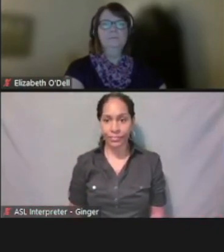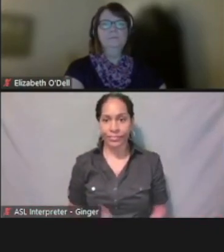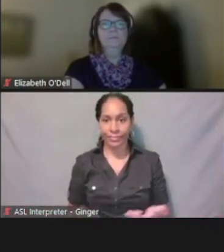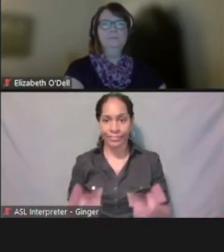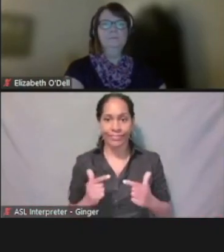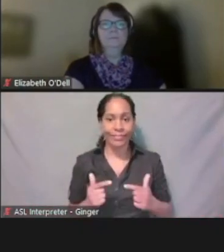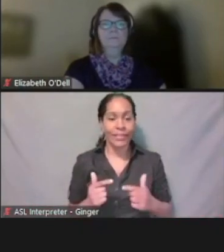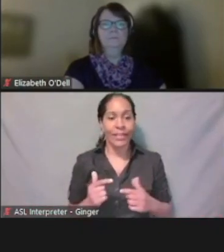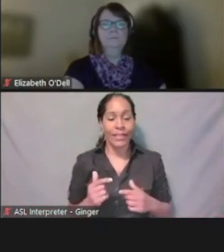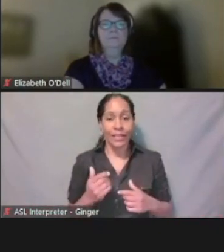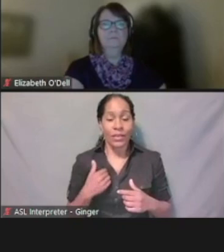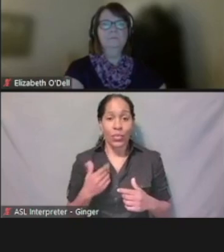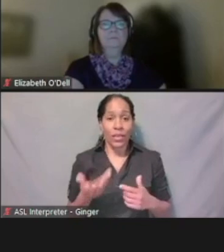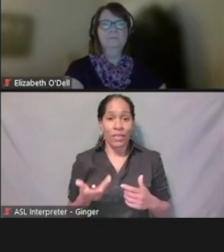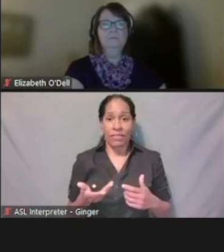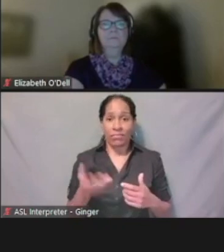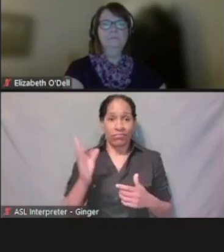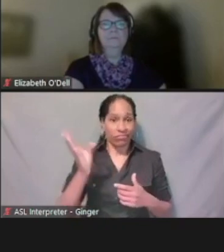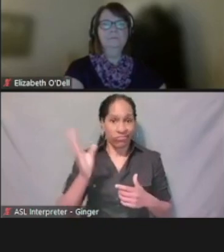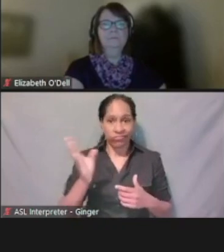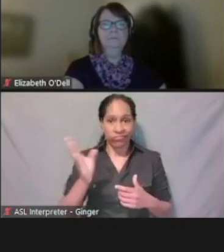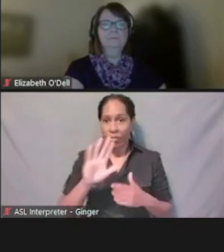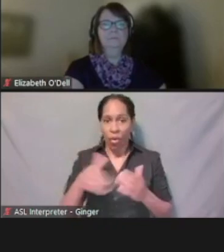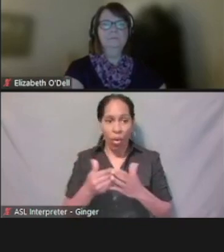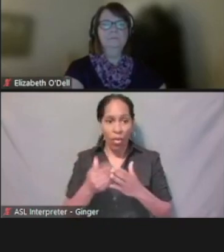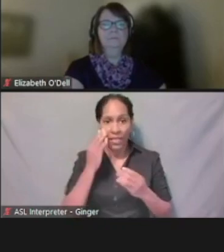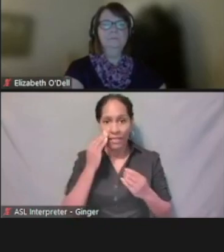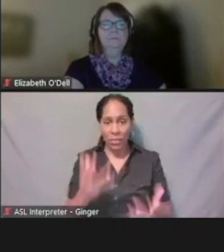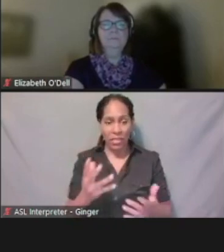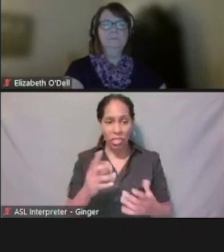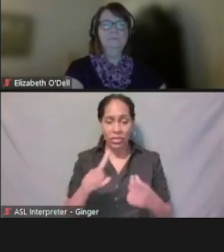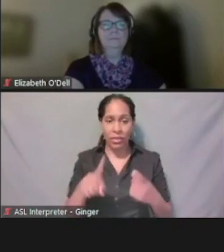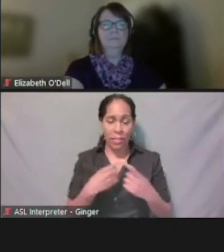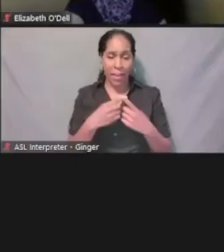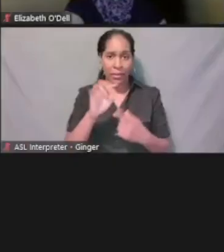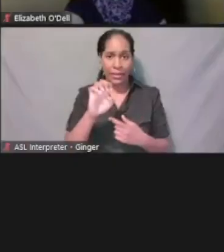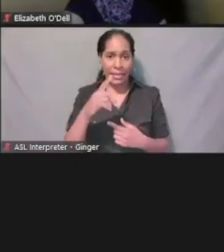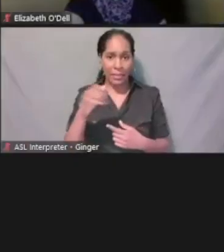as far as showing the ePASS landing page,